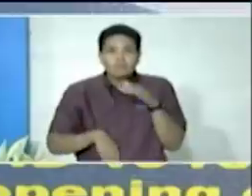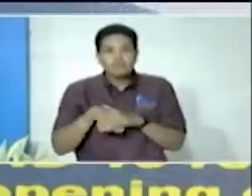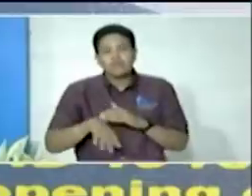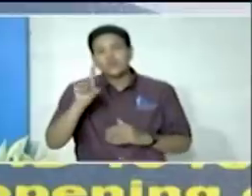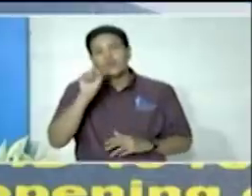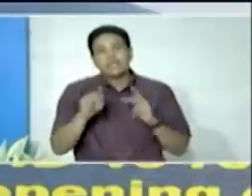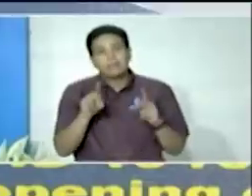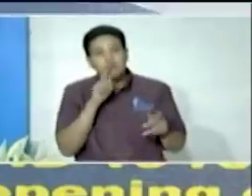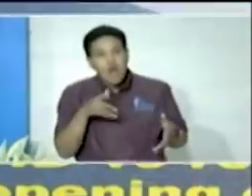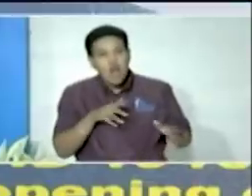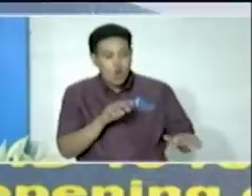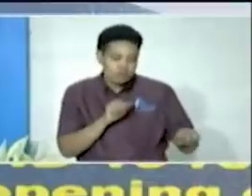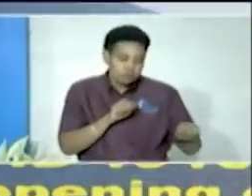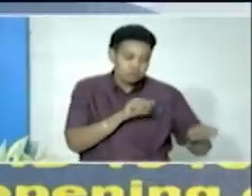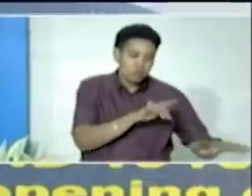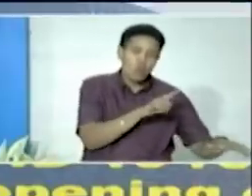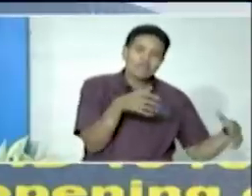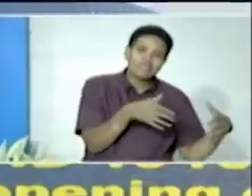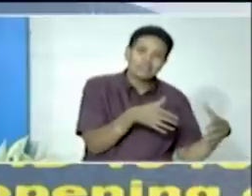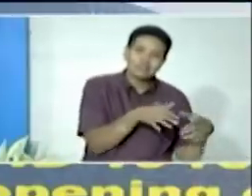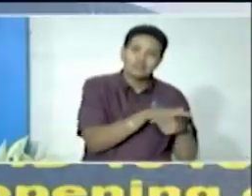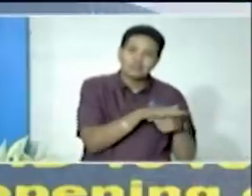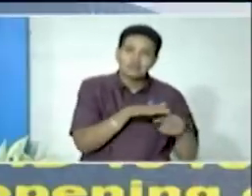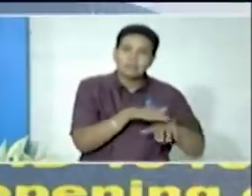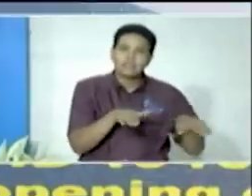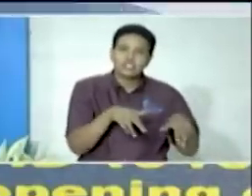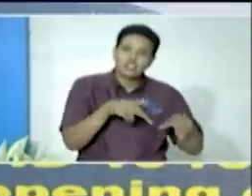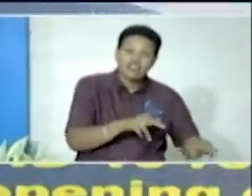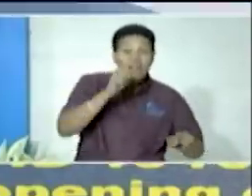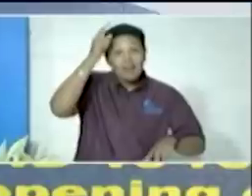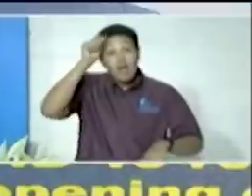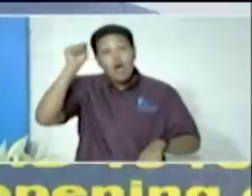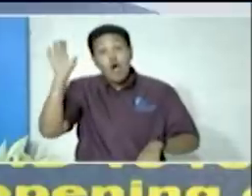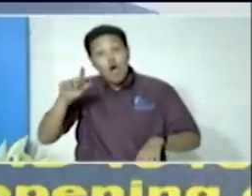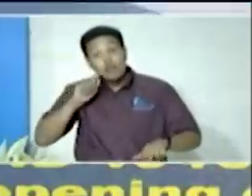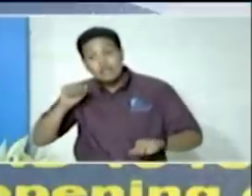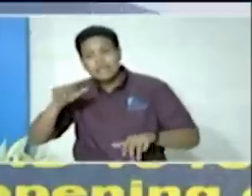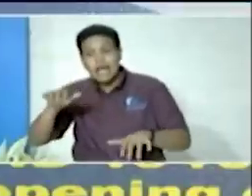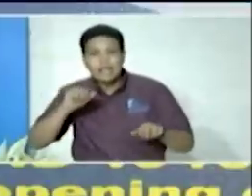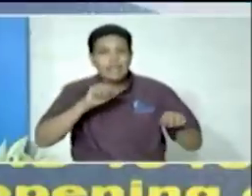allowed to congratulate any section of the beach or river and all such gathering areas must be at least